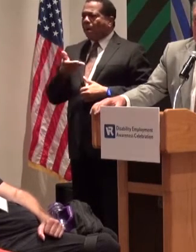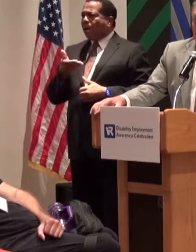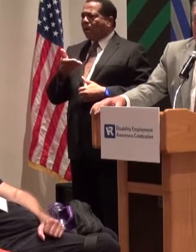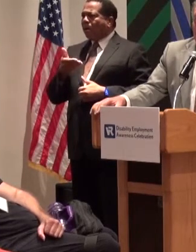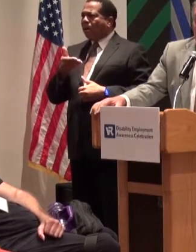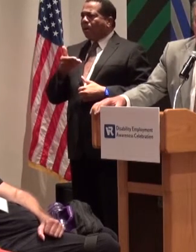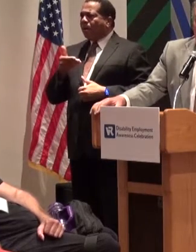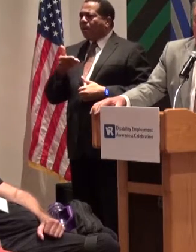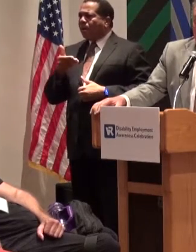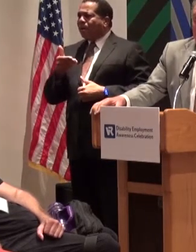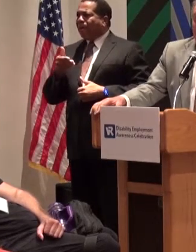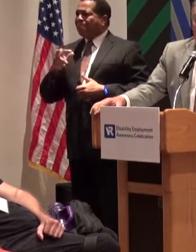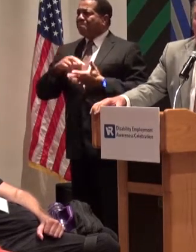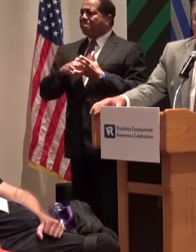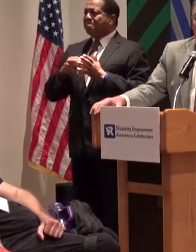It's not being altruistic. It's the law.